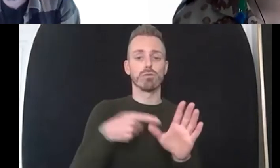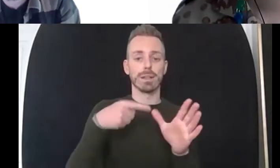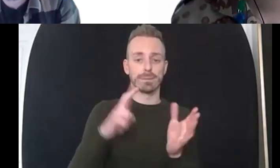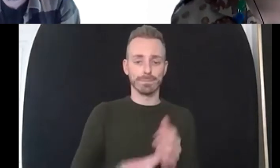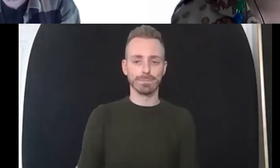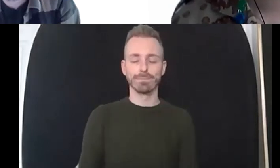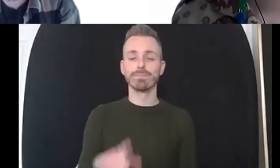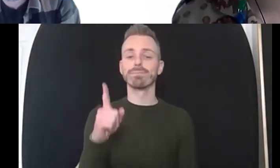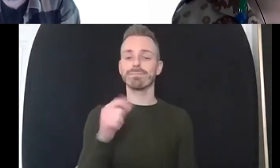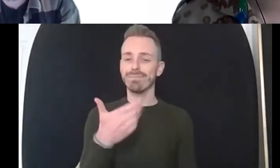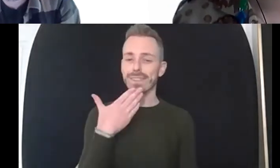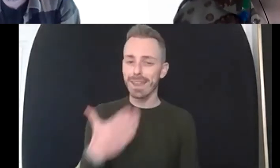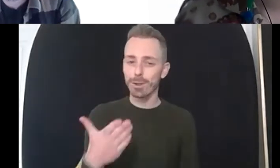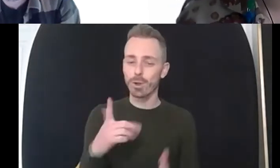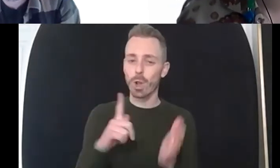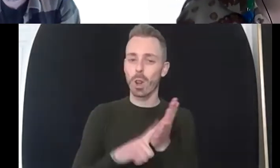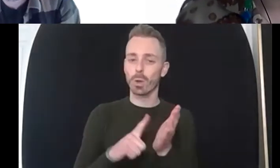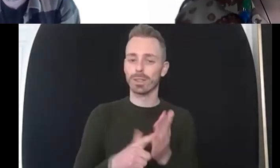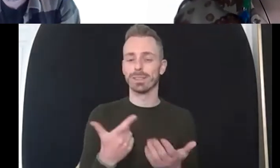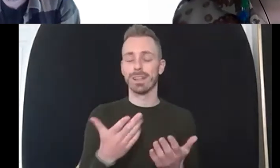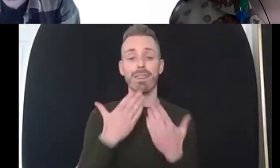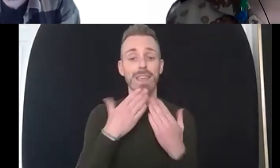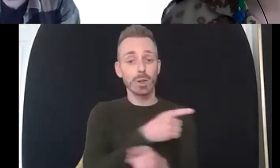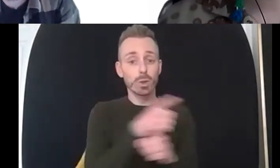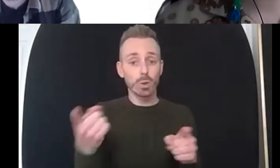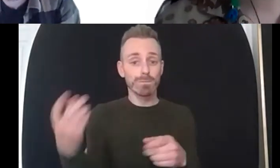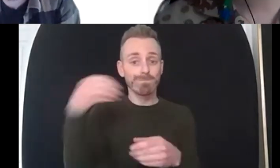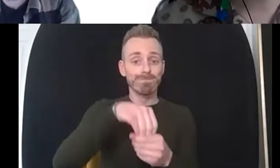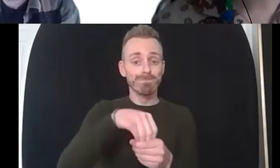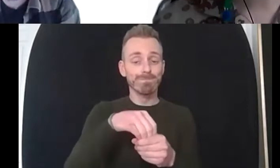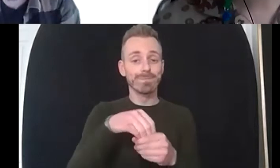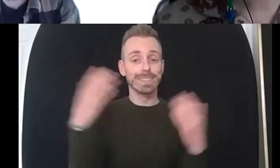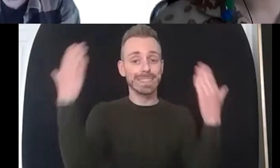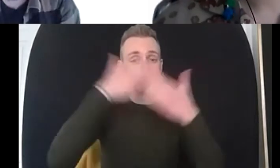for attending this evening we're really excited to launch the lgbtq plus mental health hour